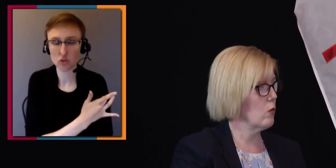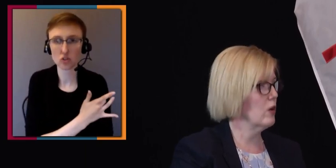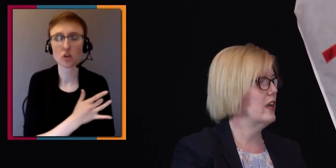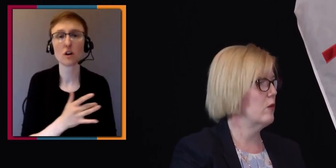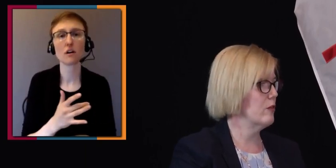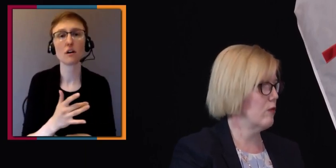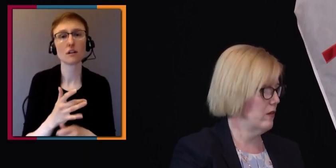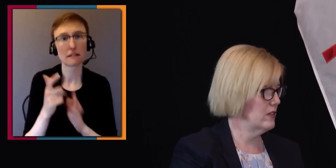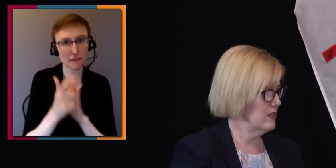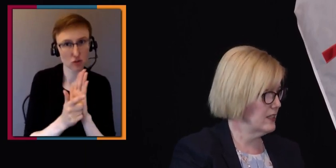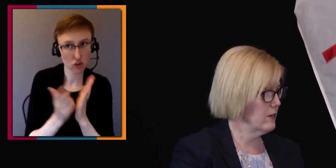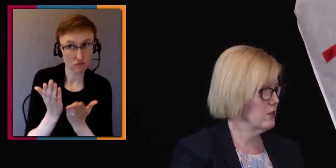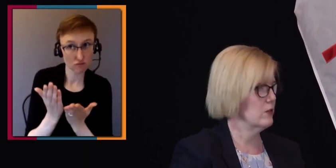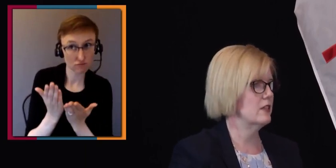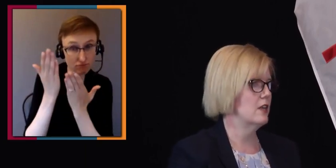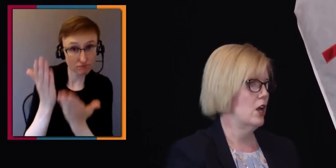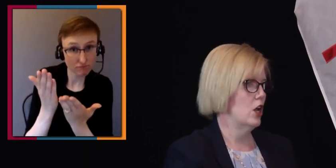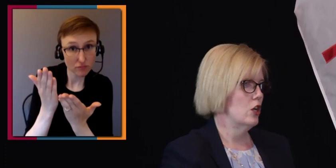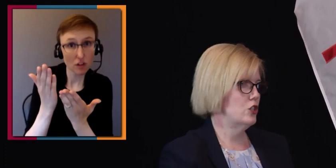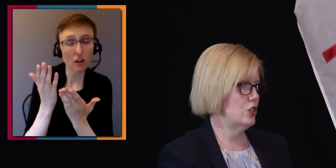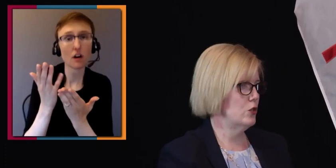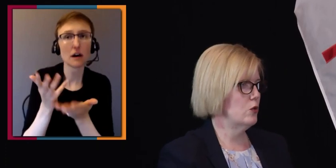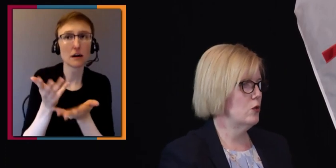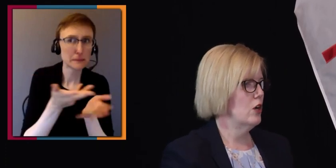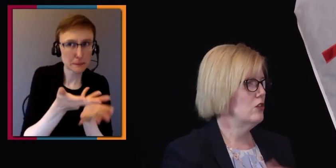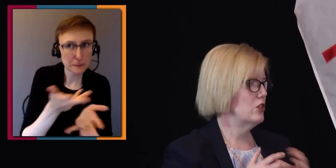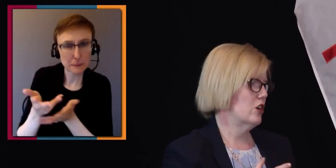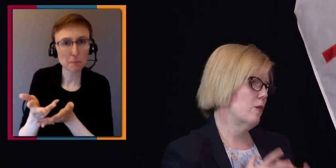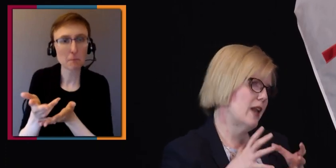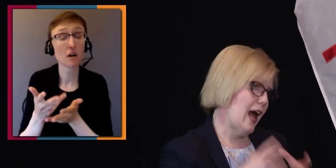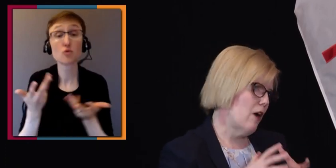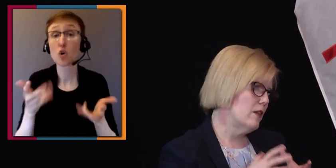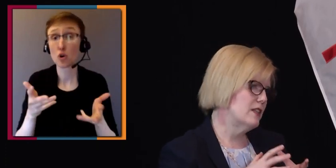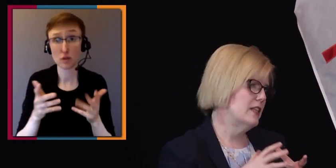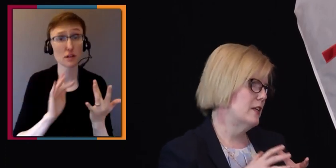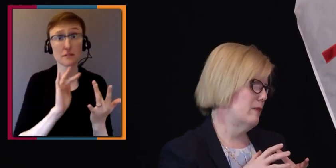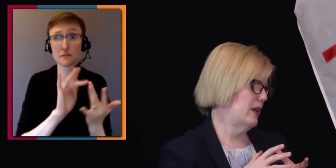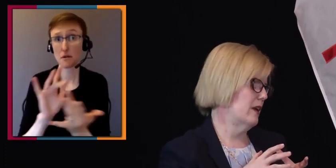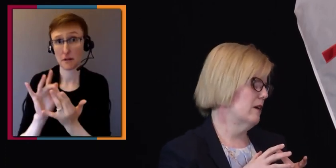we're working with provinces and territories to determine how the CDB